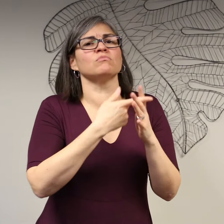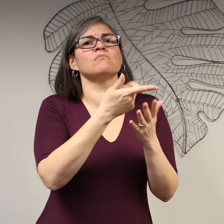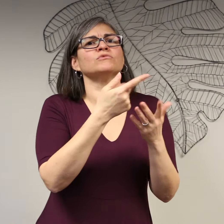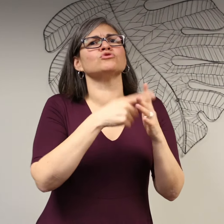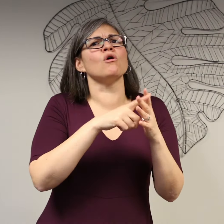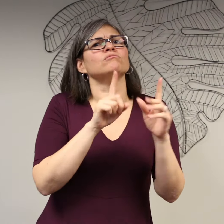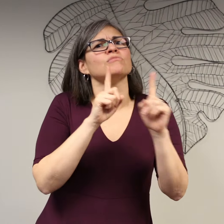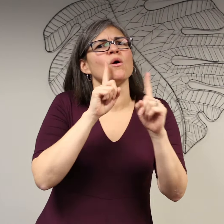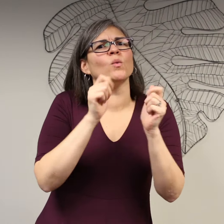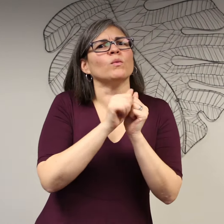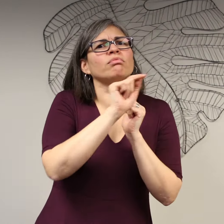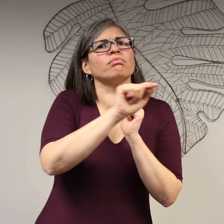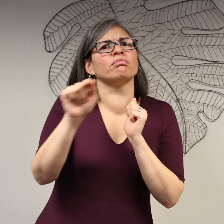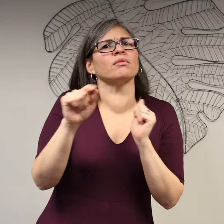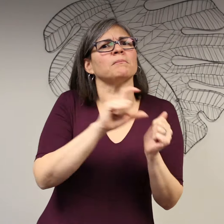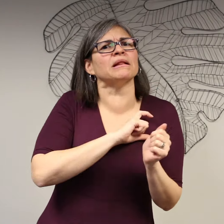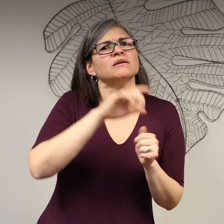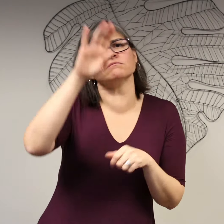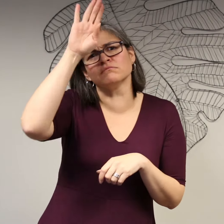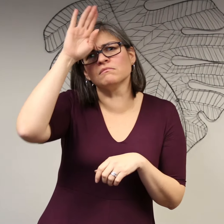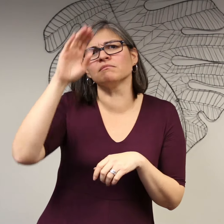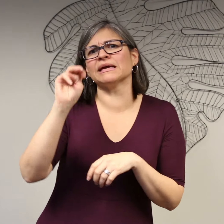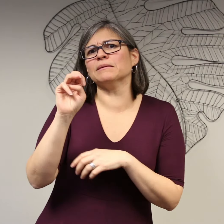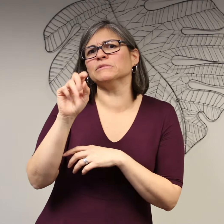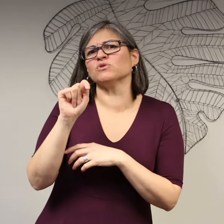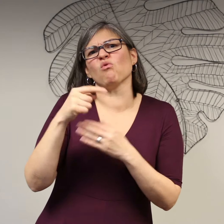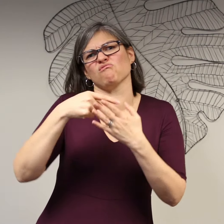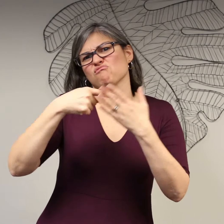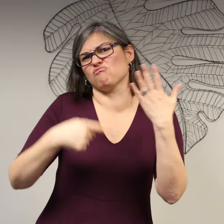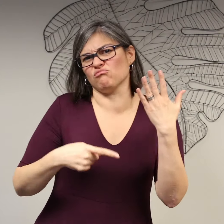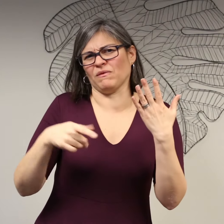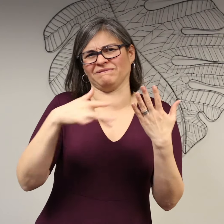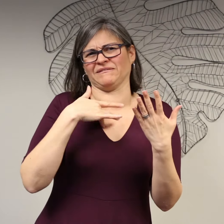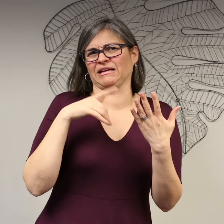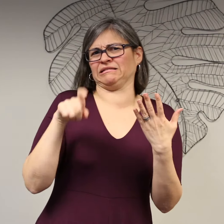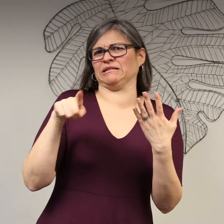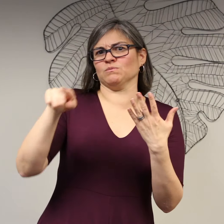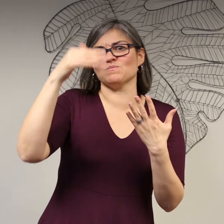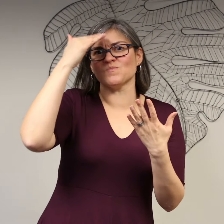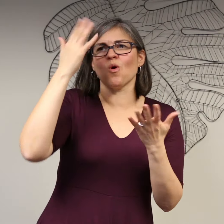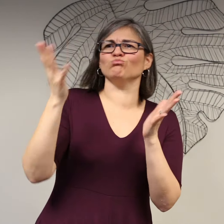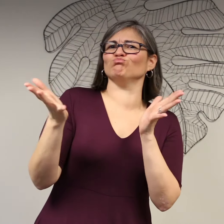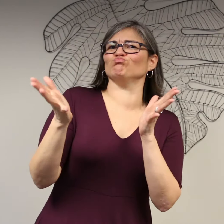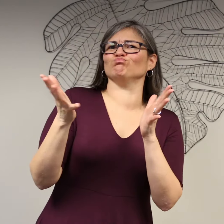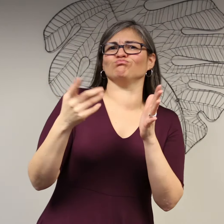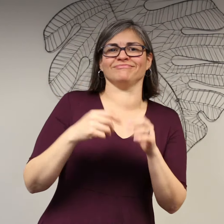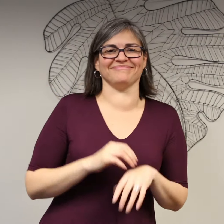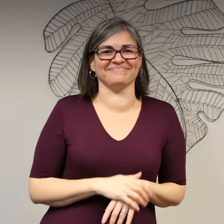Relationship building is key to starting dialogue.